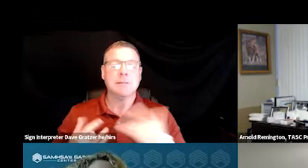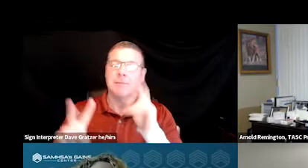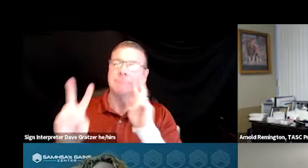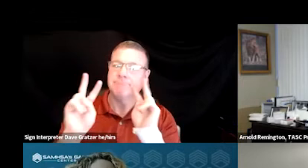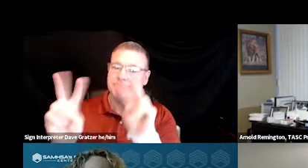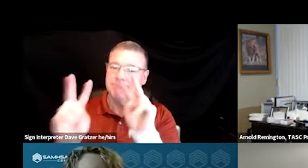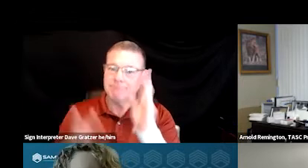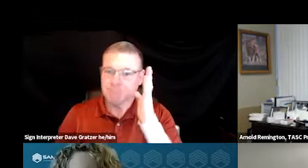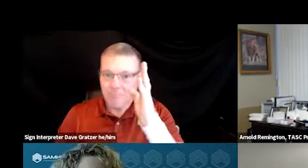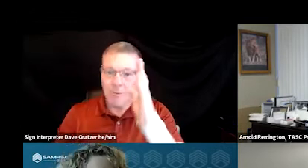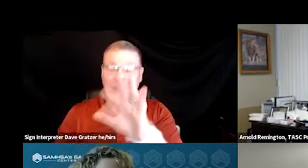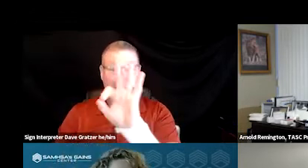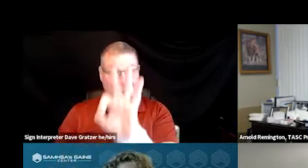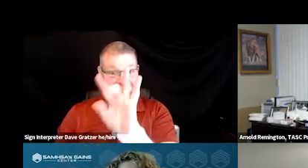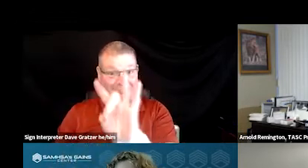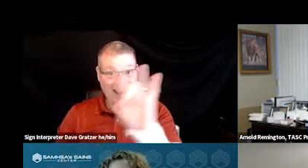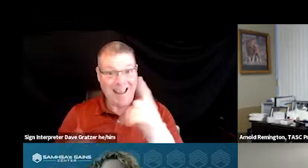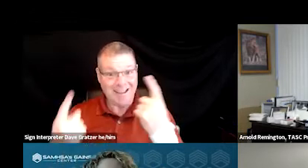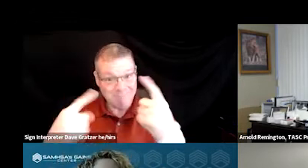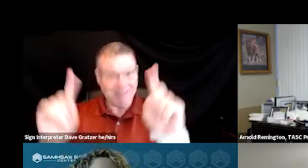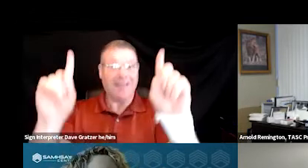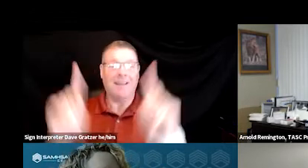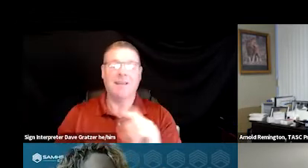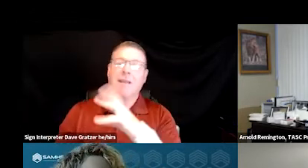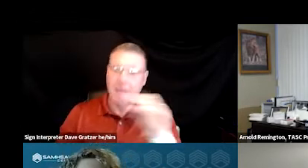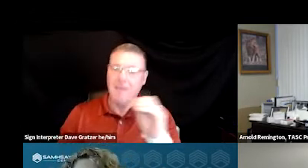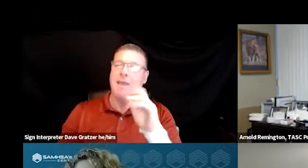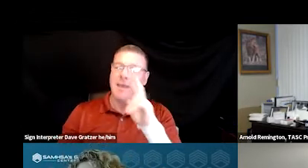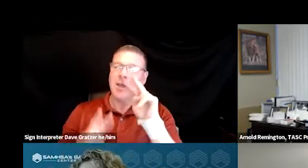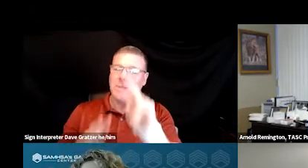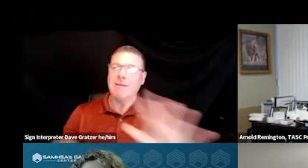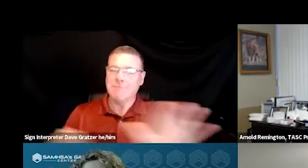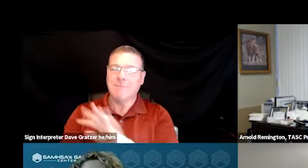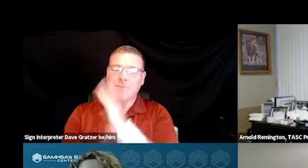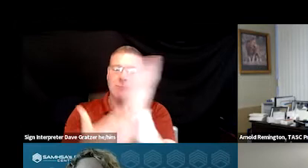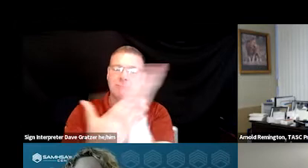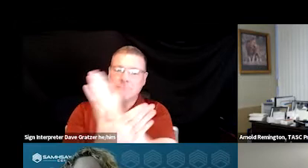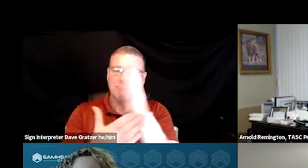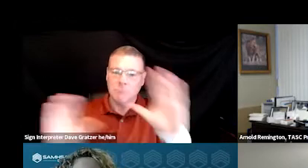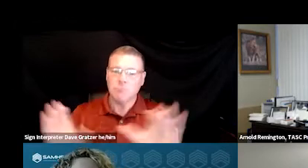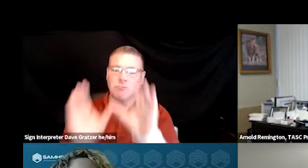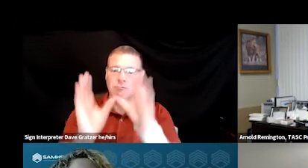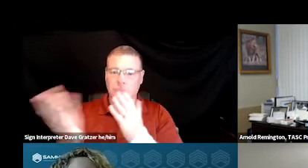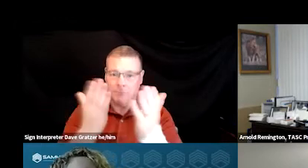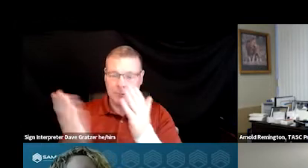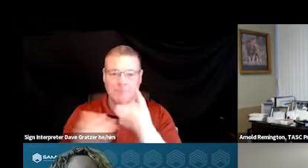Seeing 988, come into play and looking at full continuum of crisis services coming into so many communities.